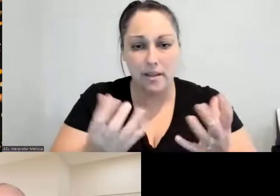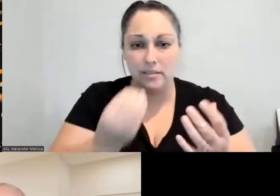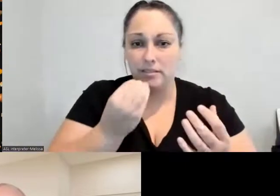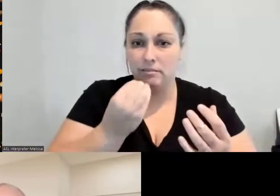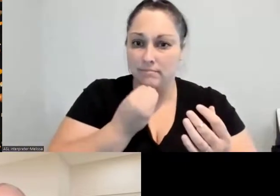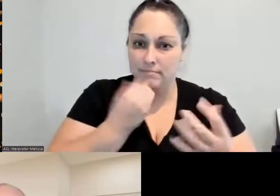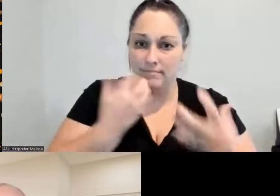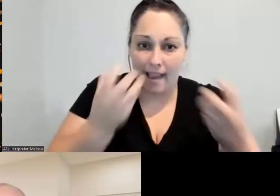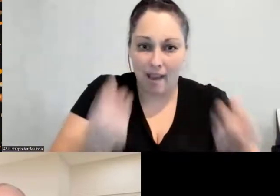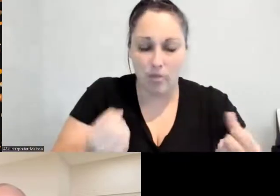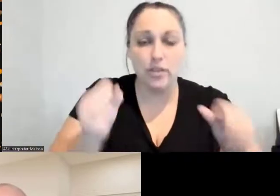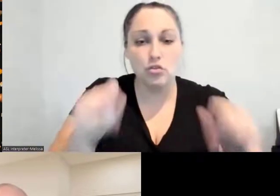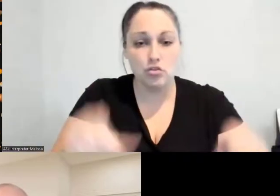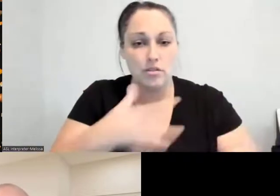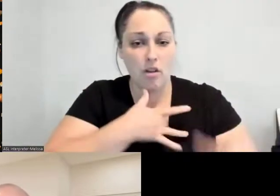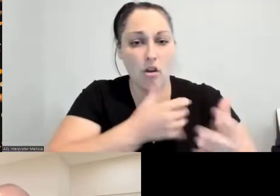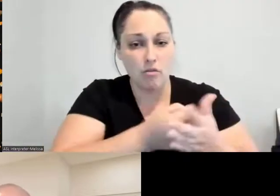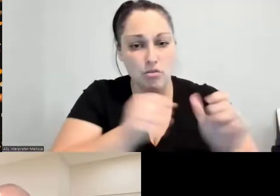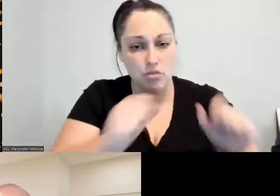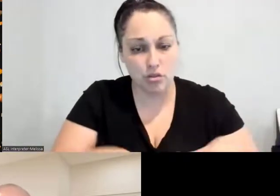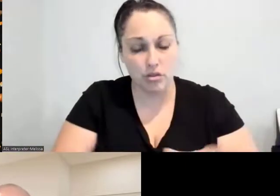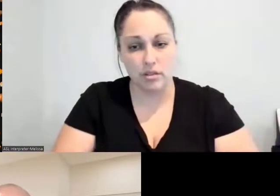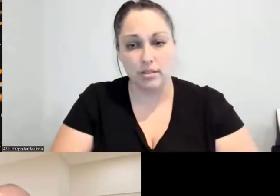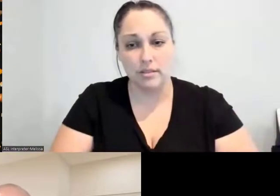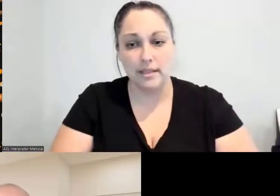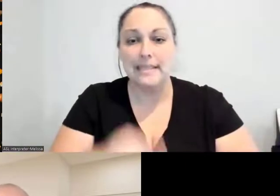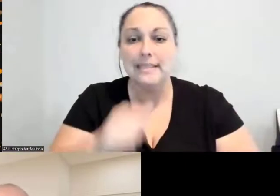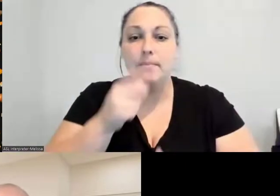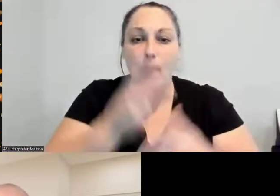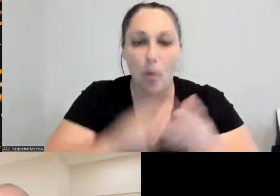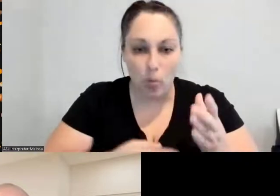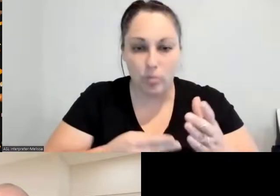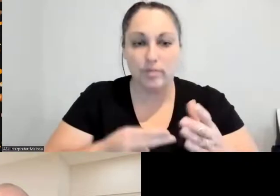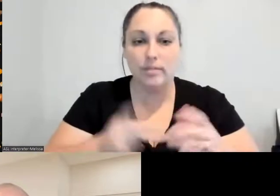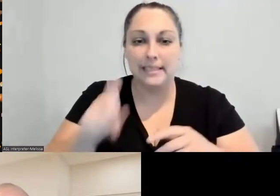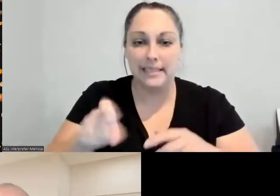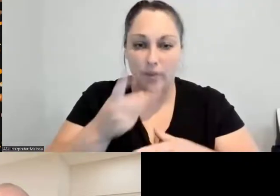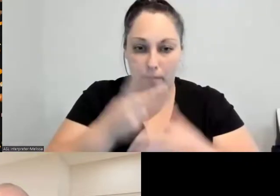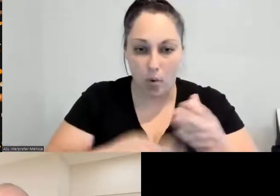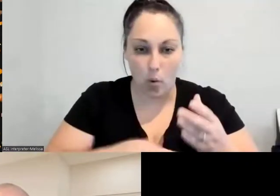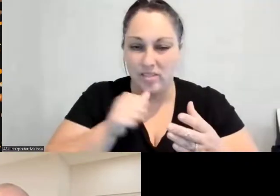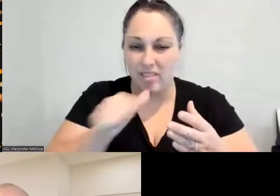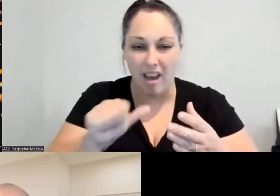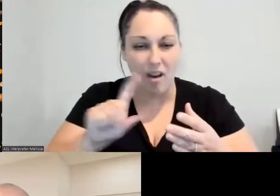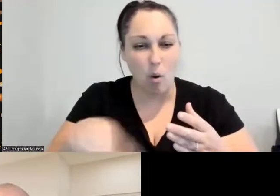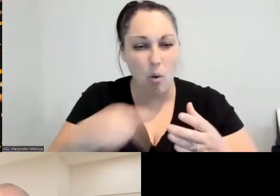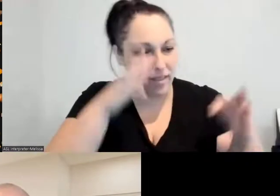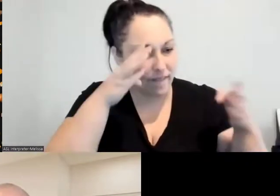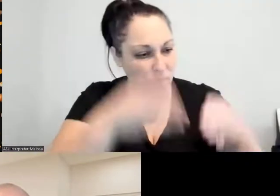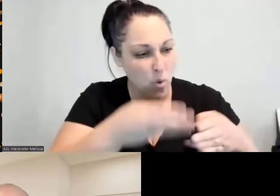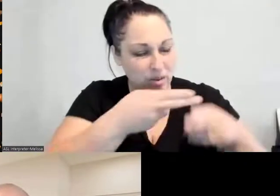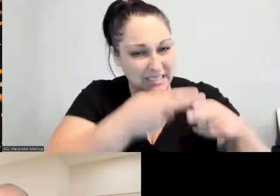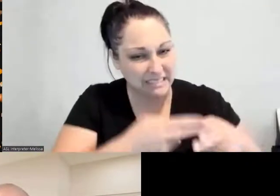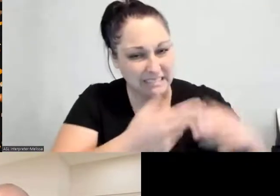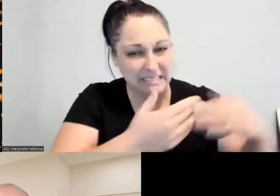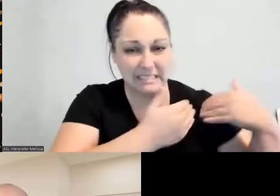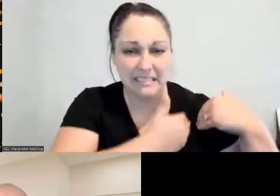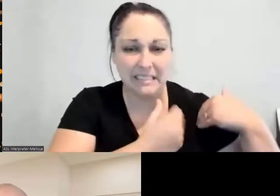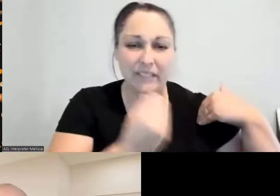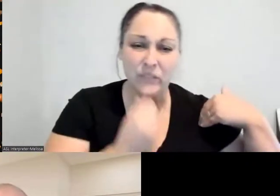But we also want to not give food this rap so that it takes on this heavy, heavy weight and that people become bad people if